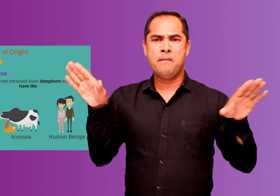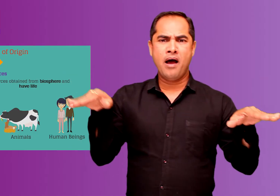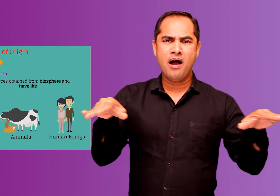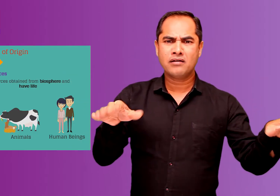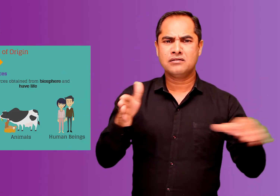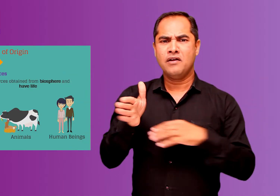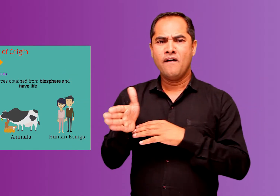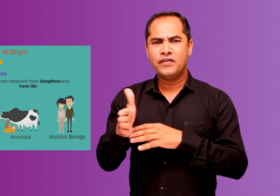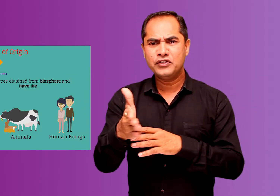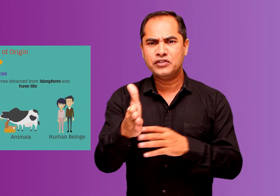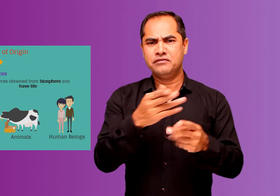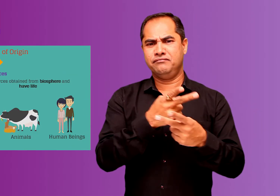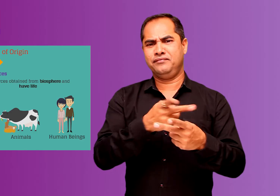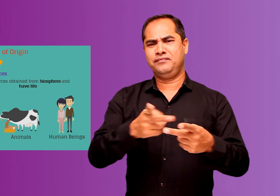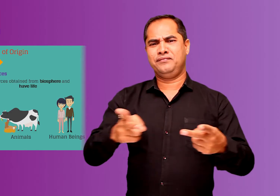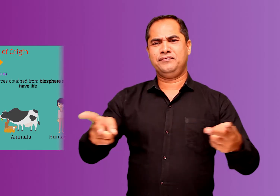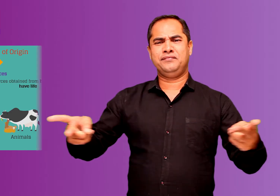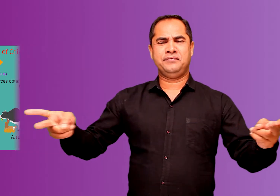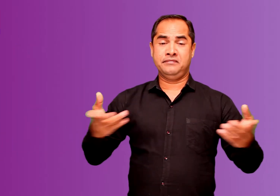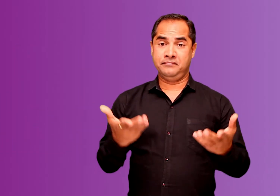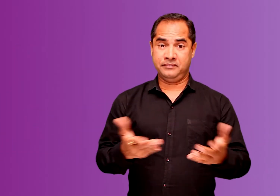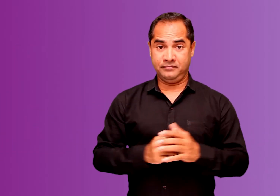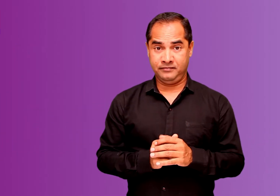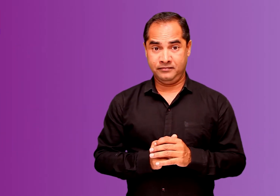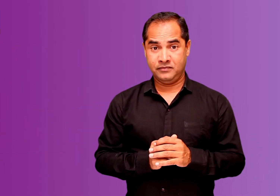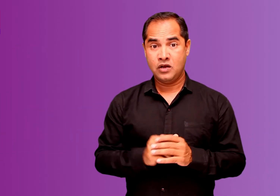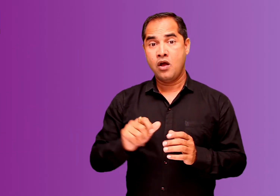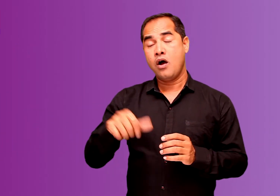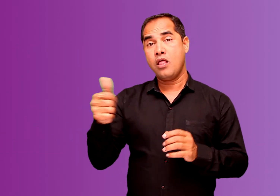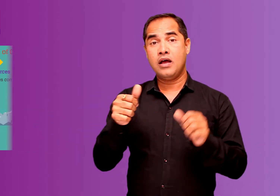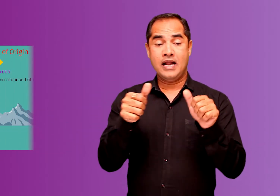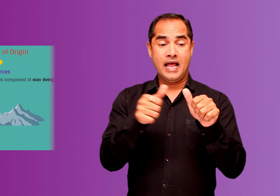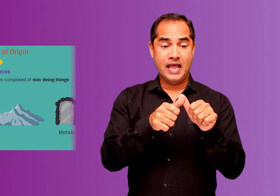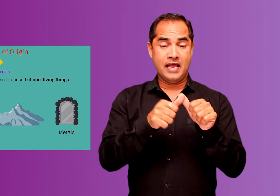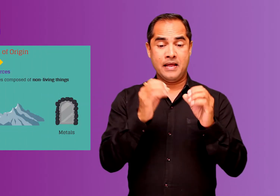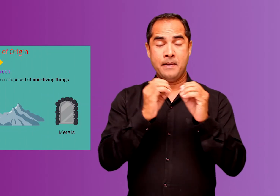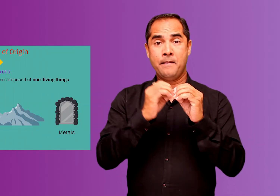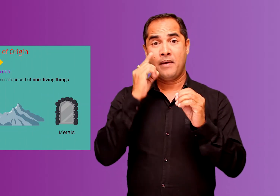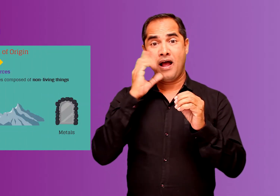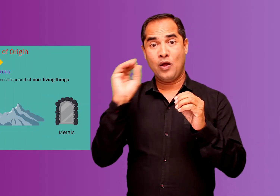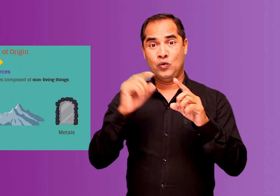such as human beings, birds, flora, fauna, fisheries etc. The other group abiotic resources.